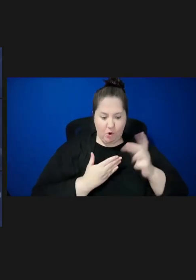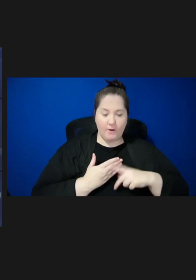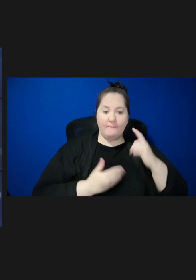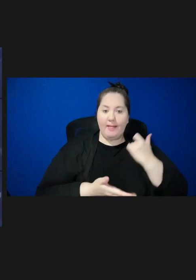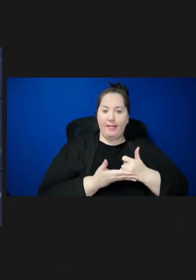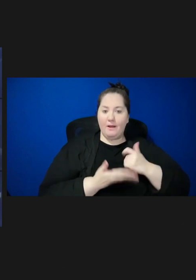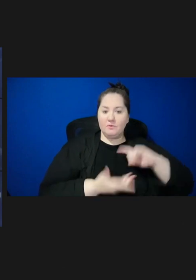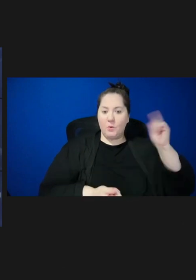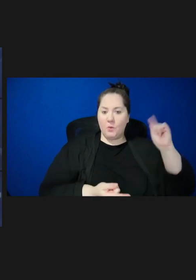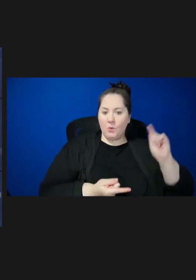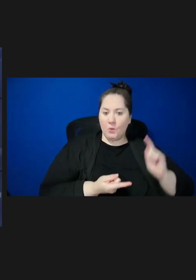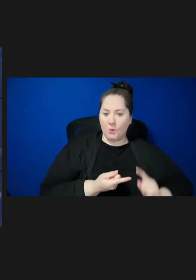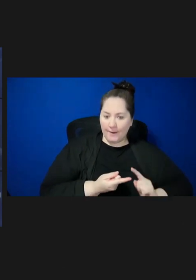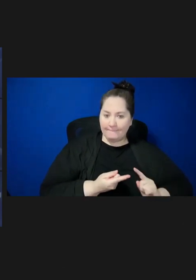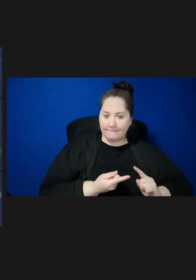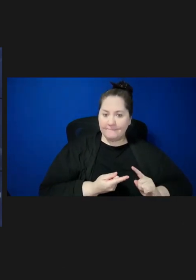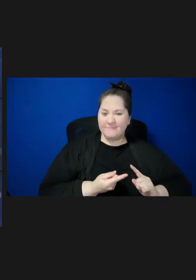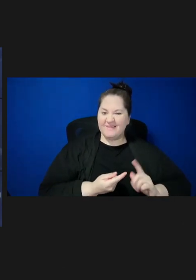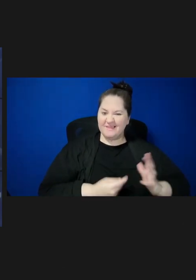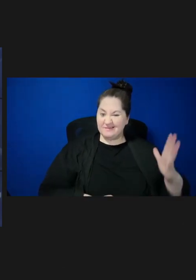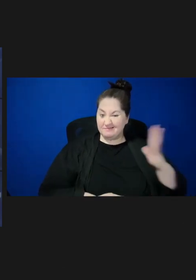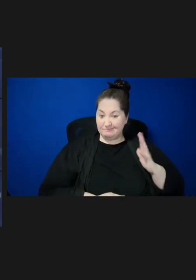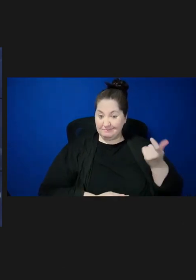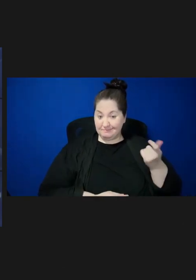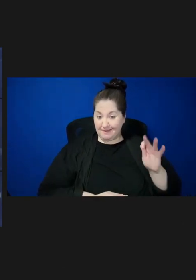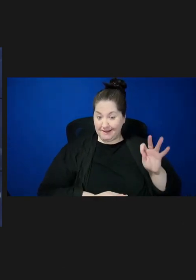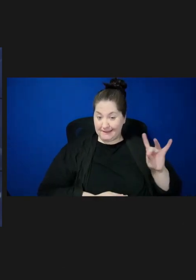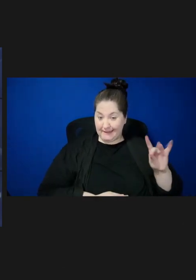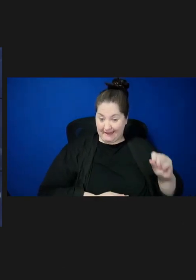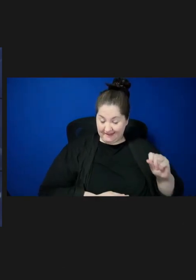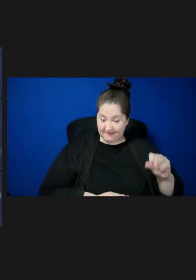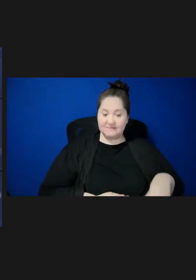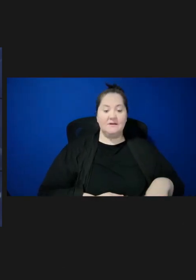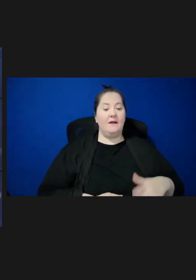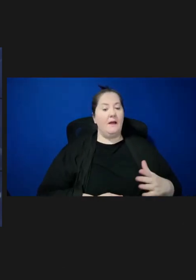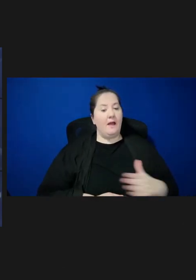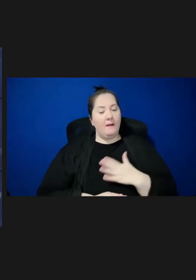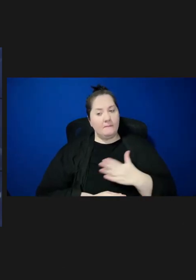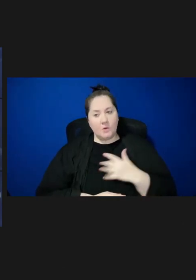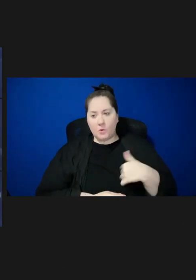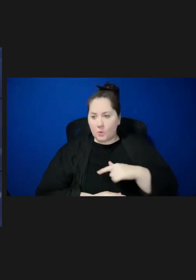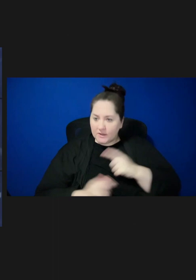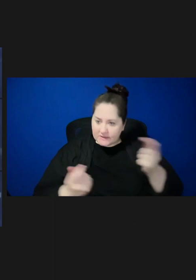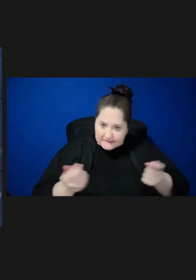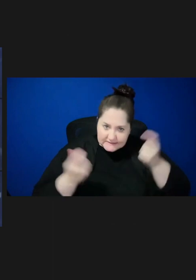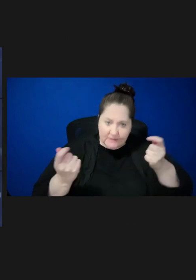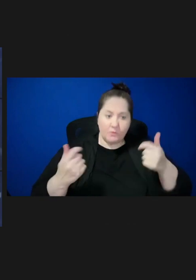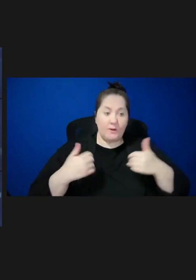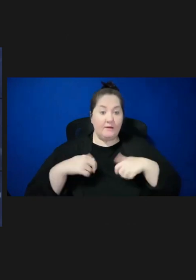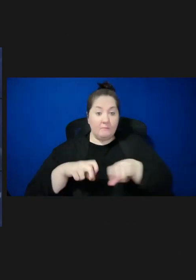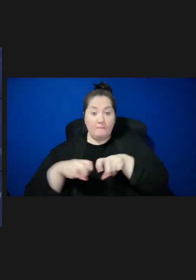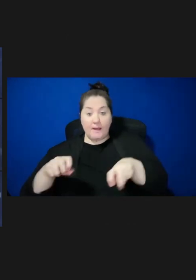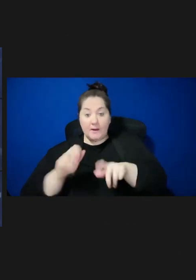in the 1980s. I am glad NVAC is celebrating these efforts with a panel later today. This